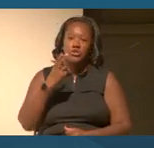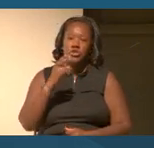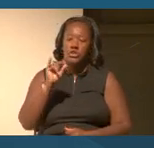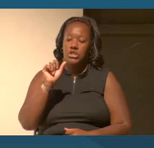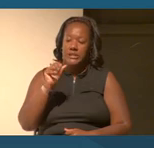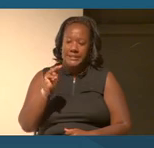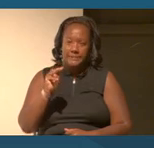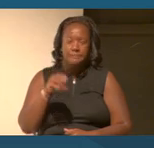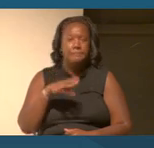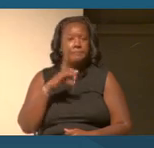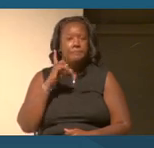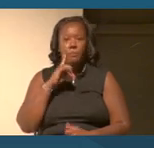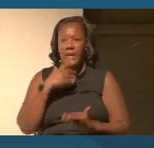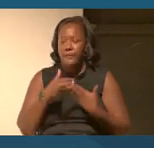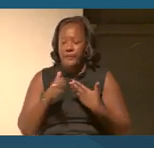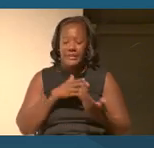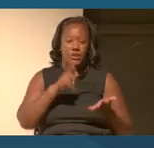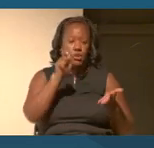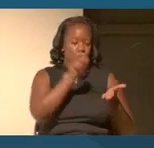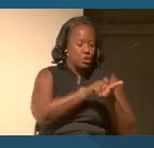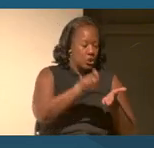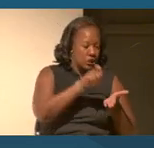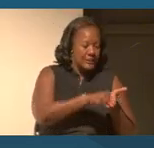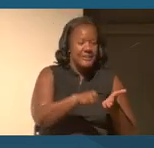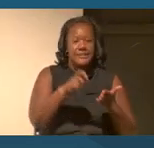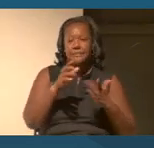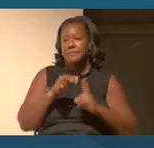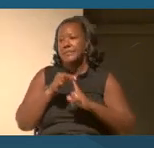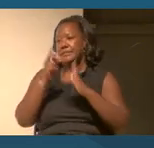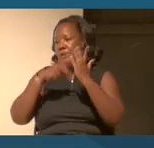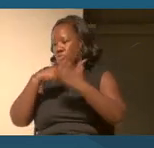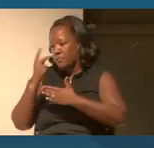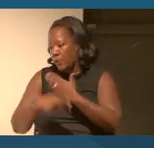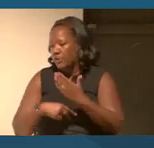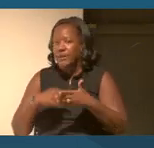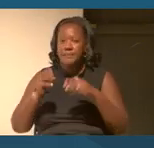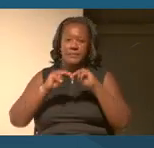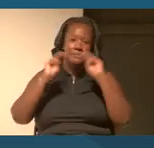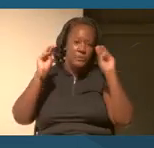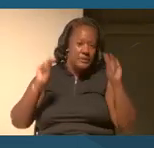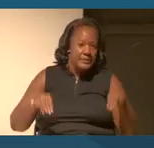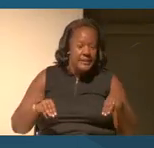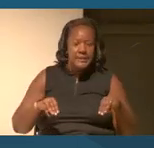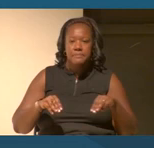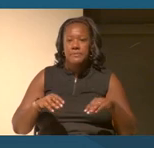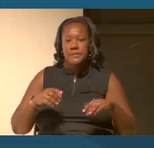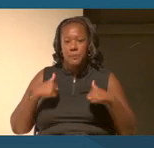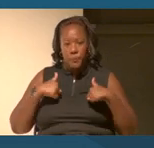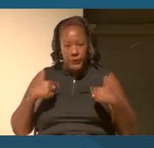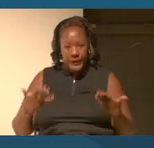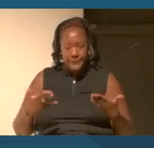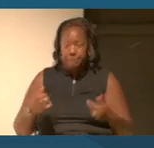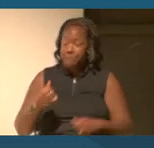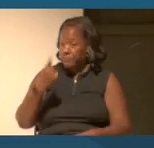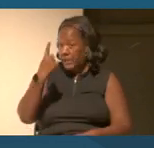And whether it be from journalism to special initiatives, to museum work that were certainly here. I do have one example.